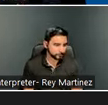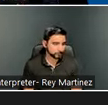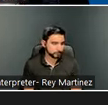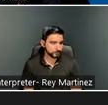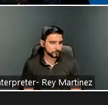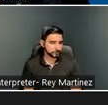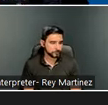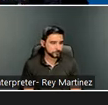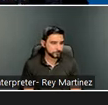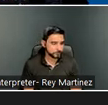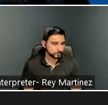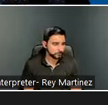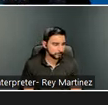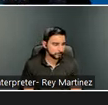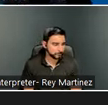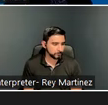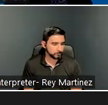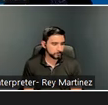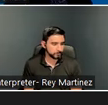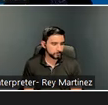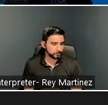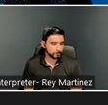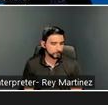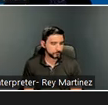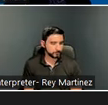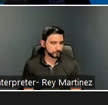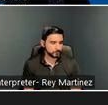We send out updates and information to our email